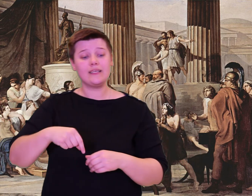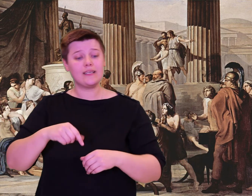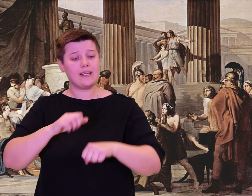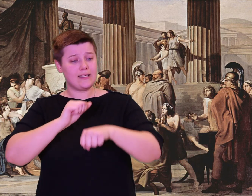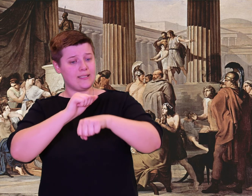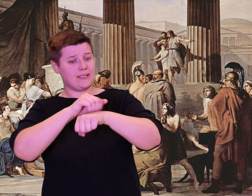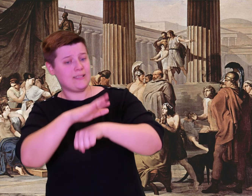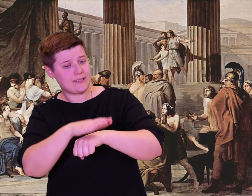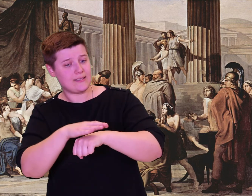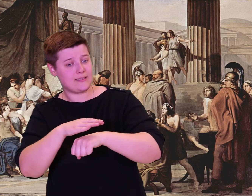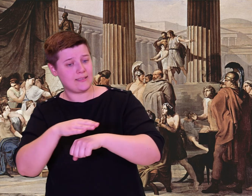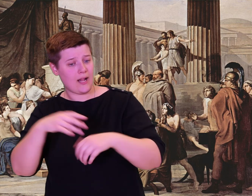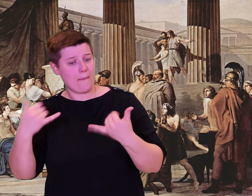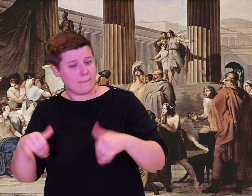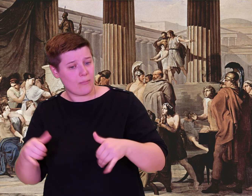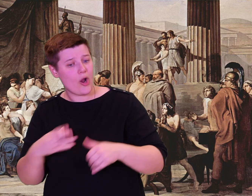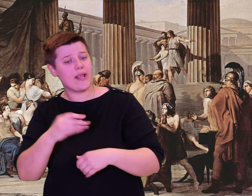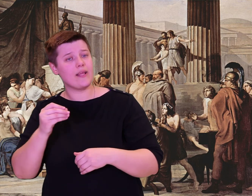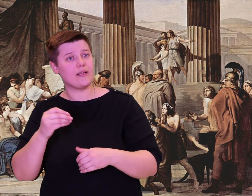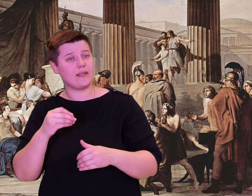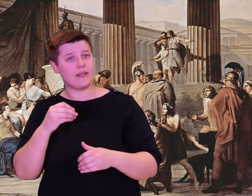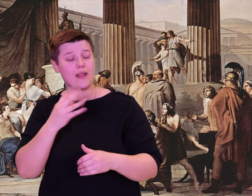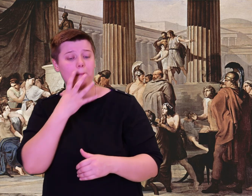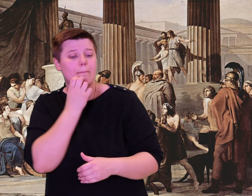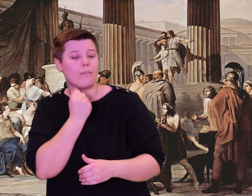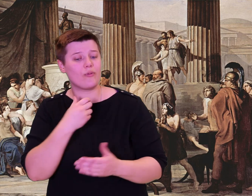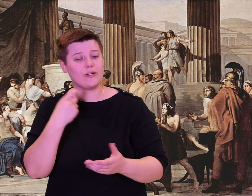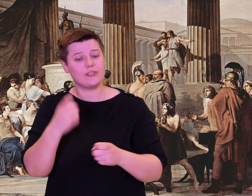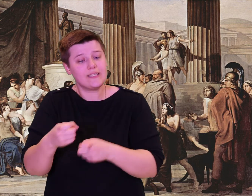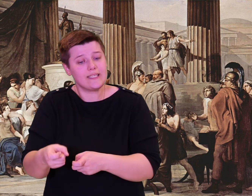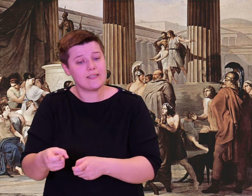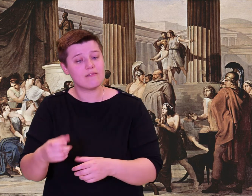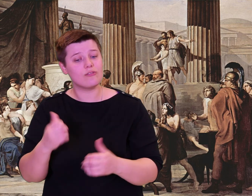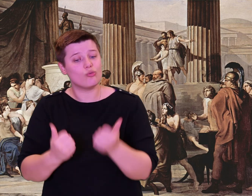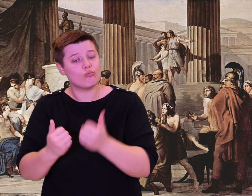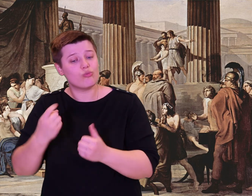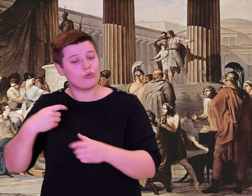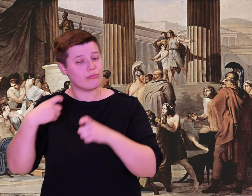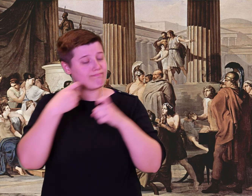aside the lyre, since what he sings does not give pleasure to everyone. Throughout